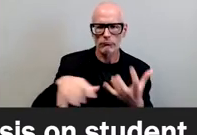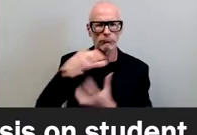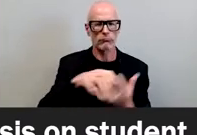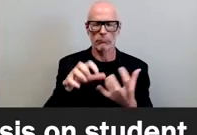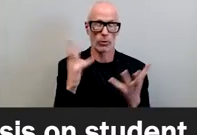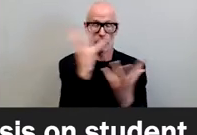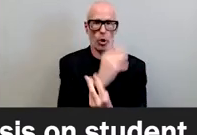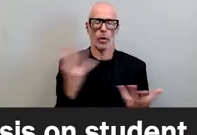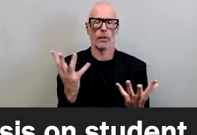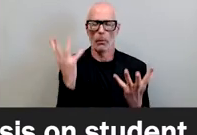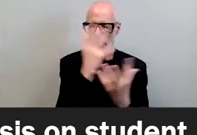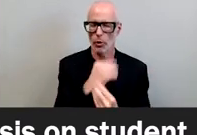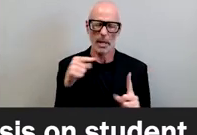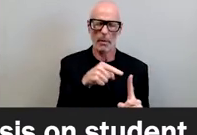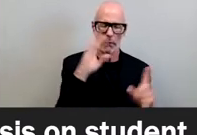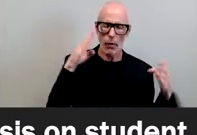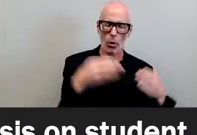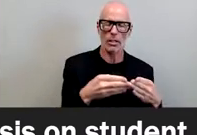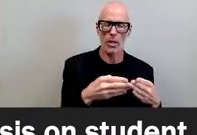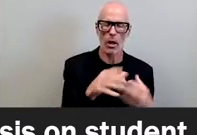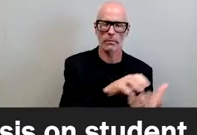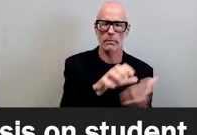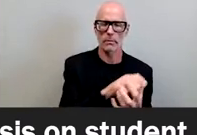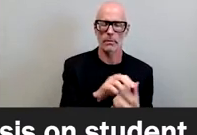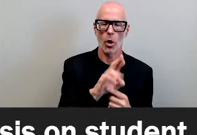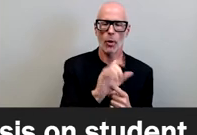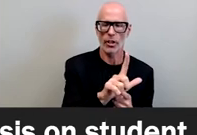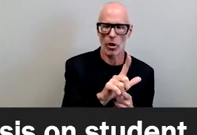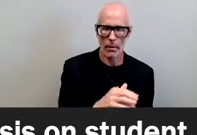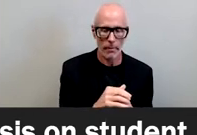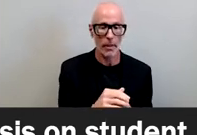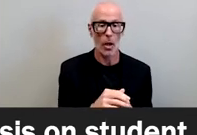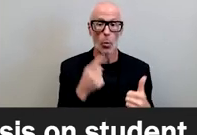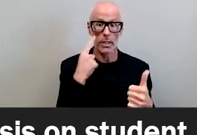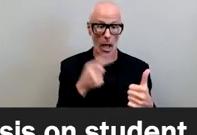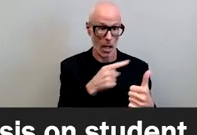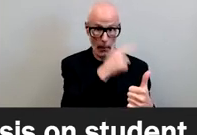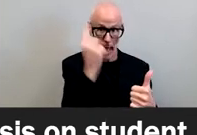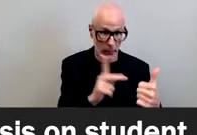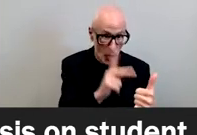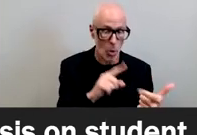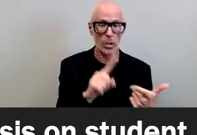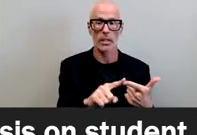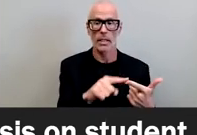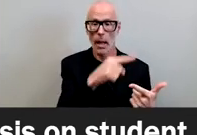how beautifully interracial it was we saw not only black folk and not only black and brown folk